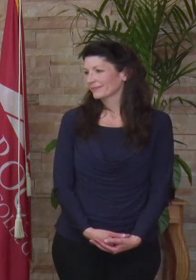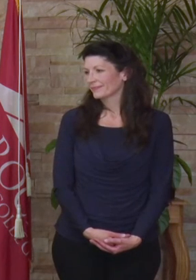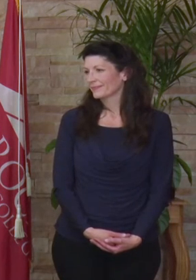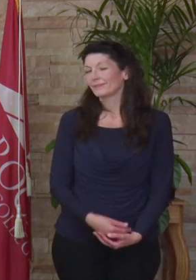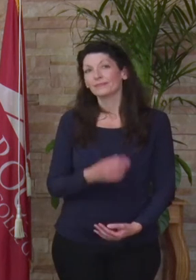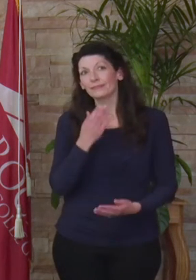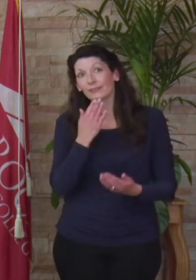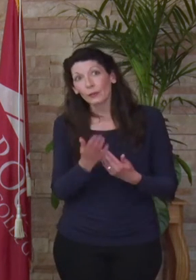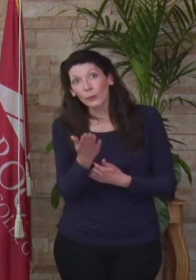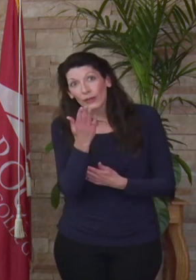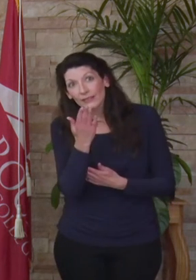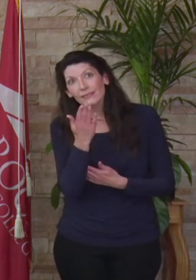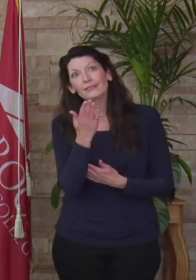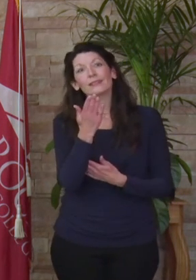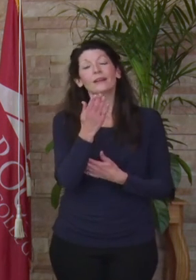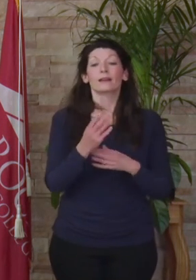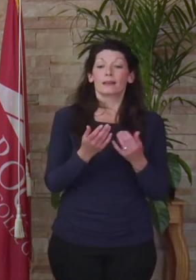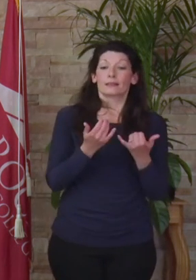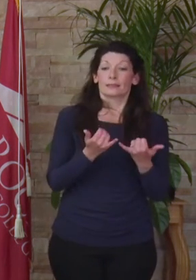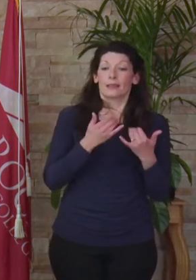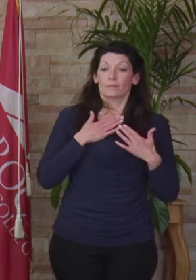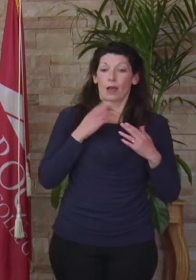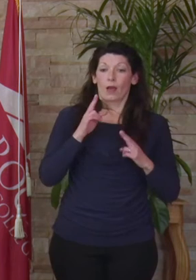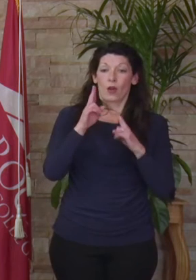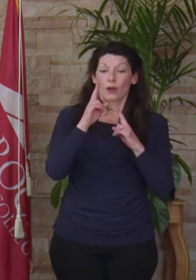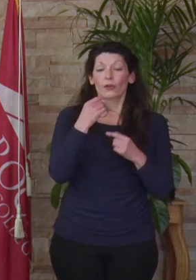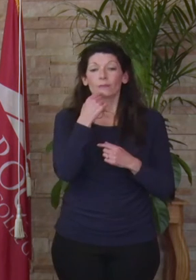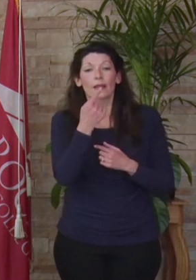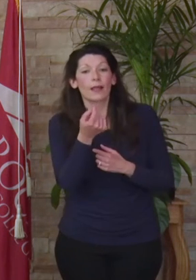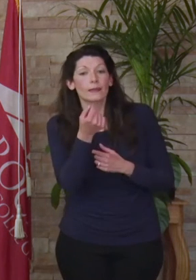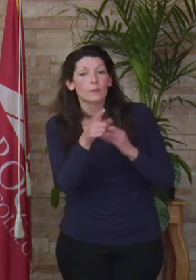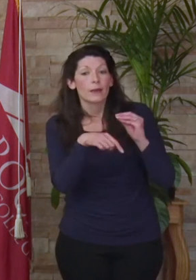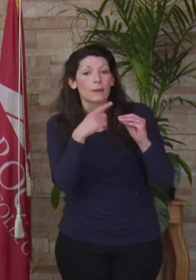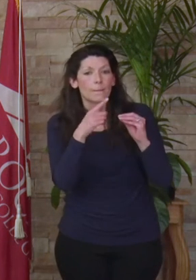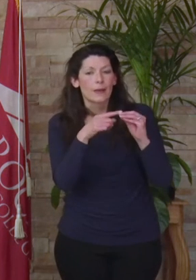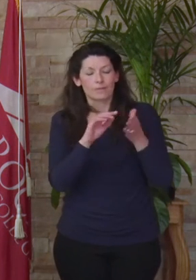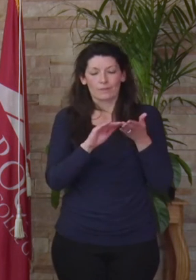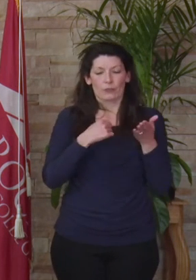[Dr. Lisa Fowler] Good morning, today I have the honor of telling you a little bit about, excuse me, both of our